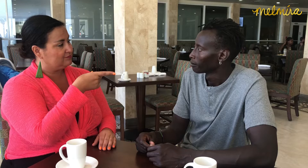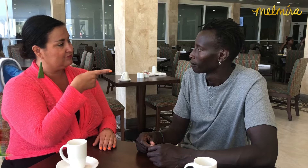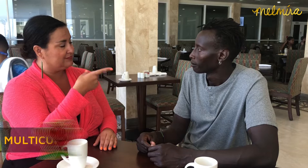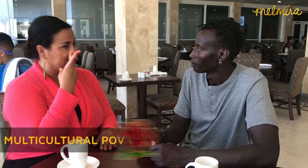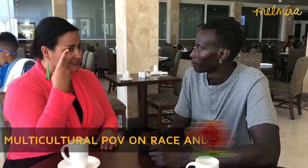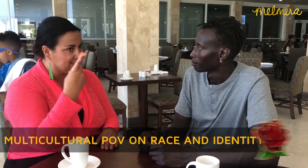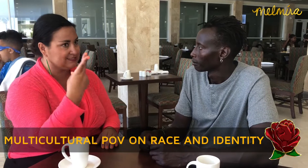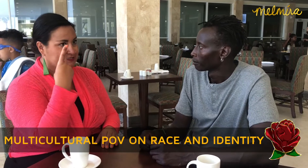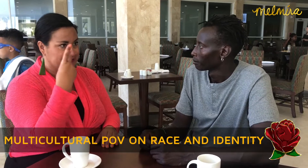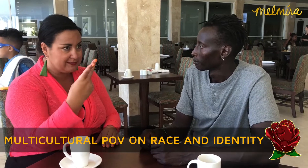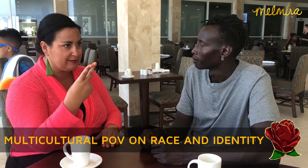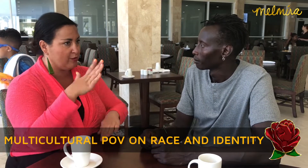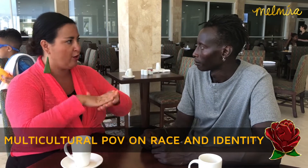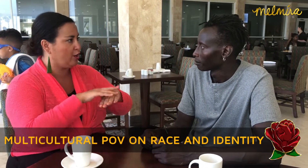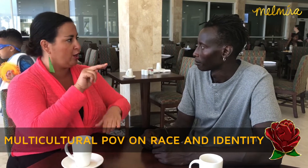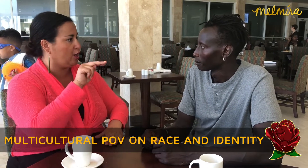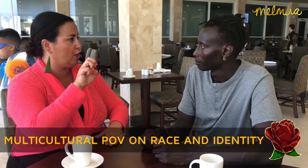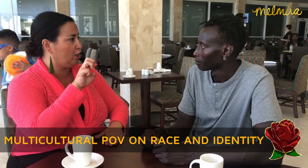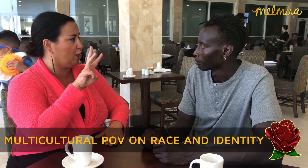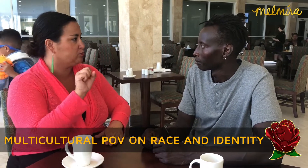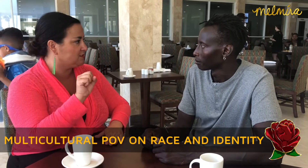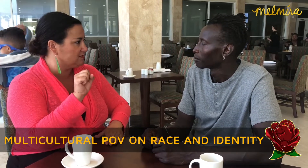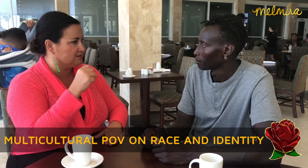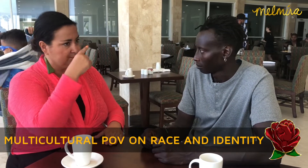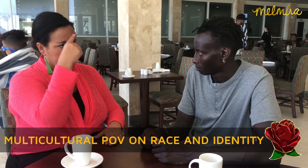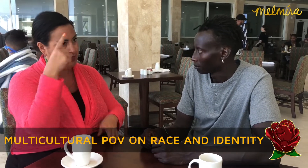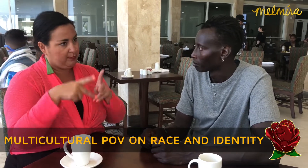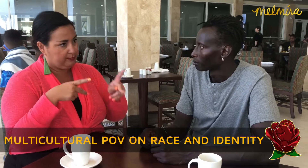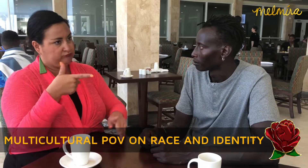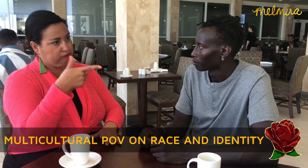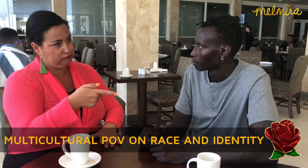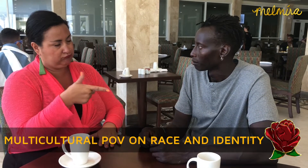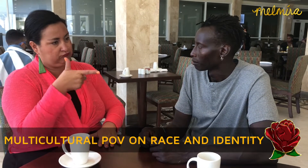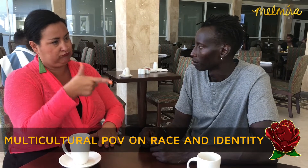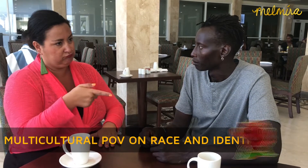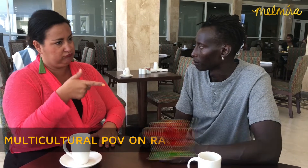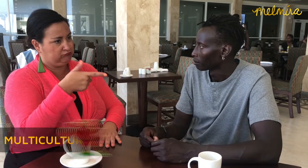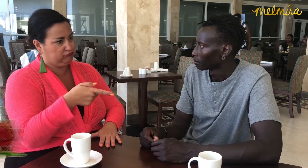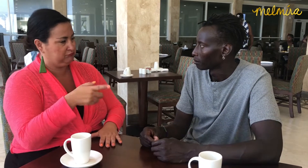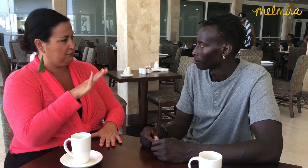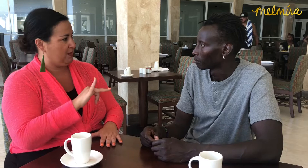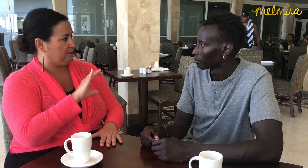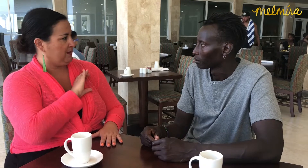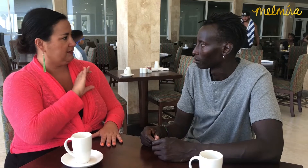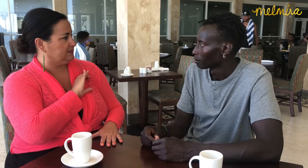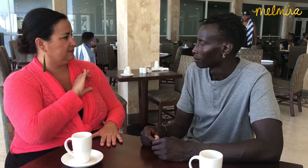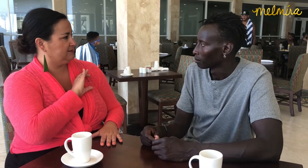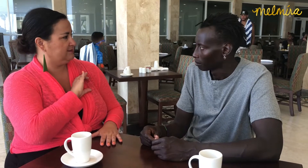You've seen on the news that black people are being shot by police officers.